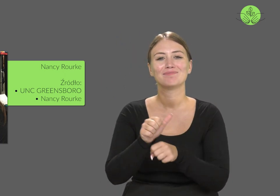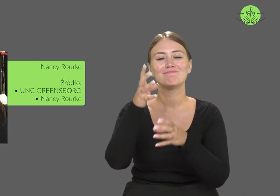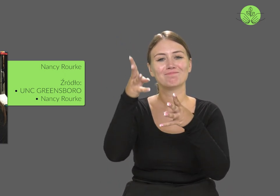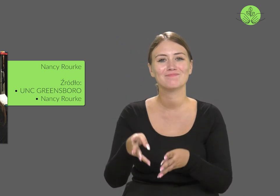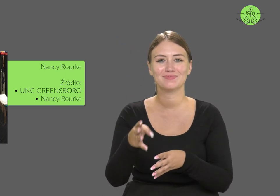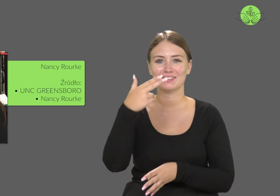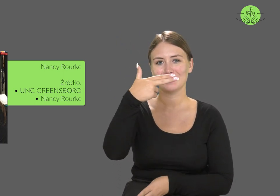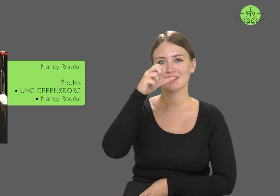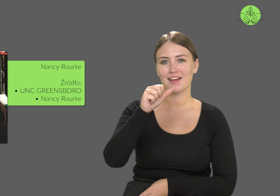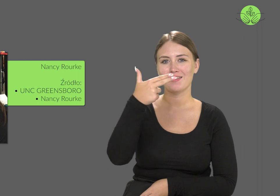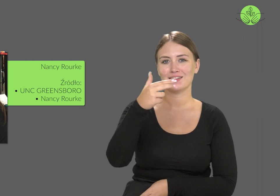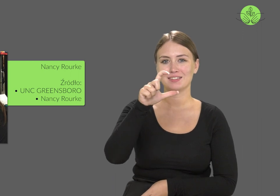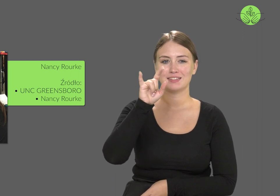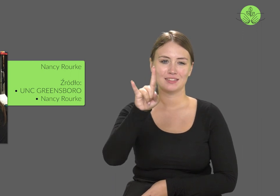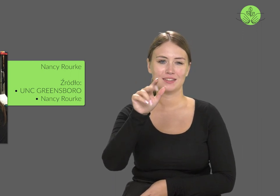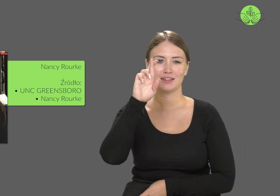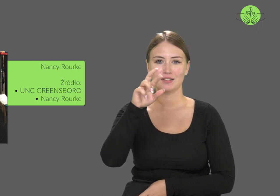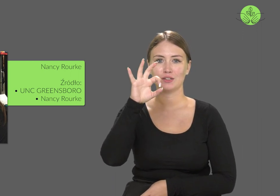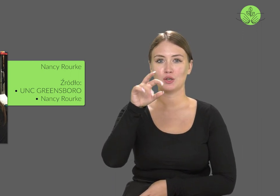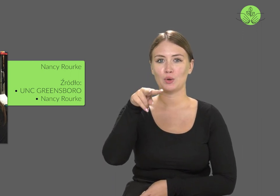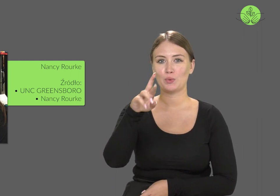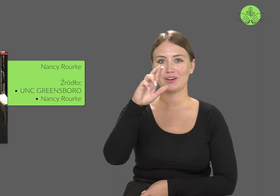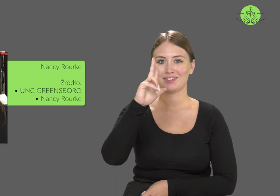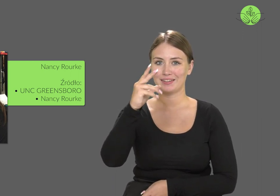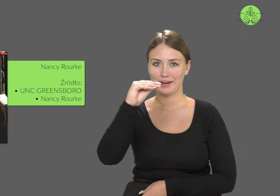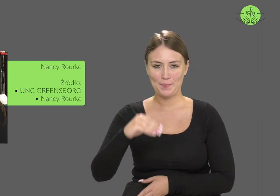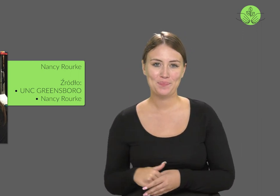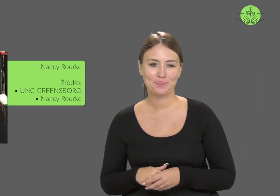is Nancy Rourke.